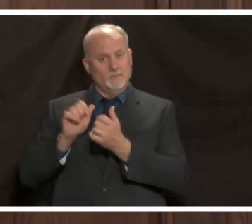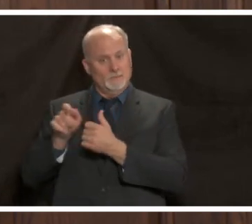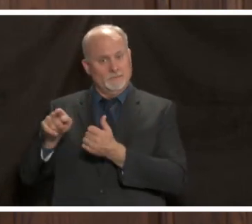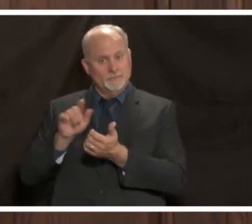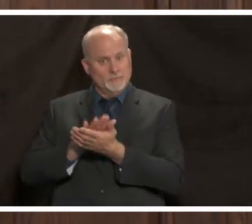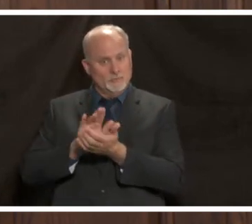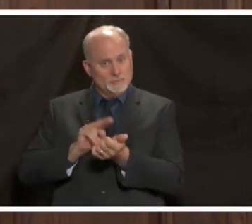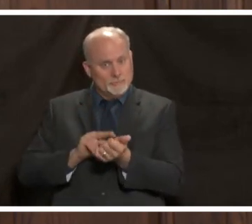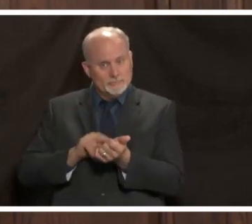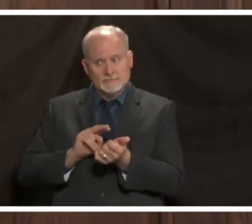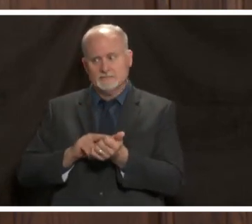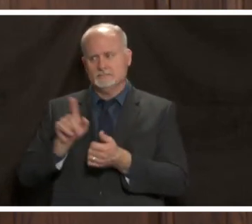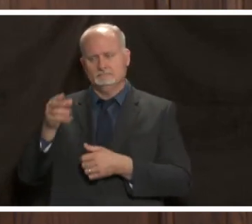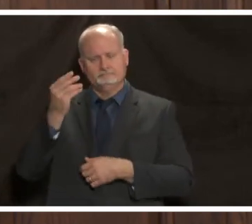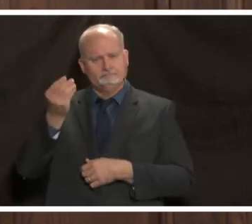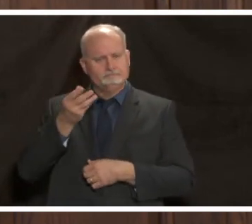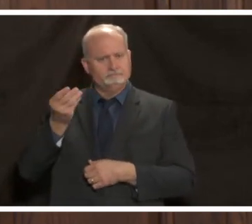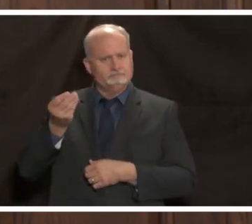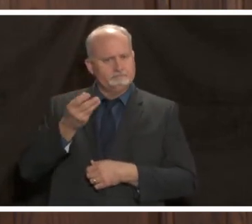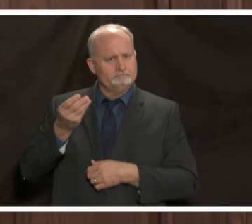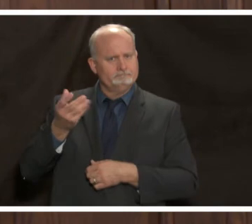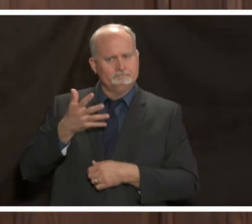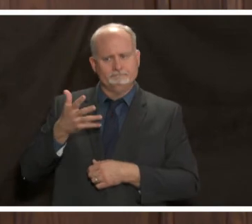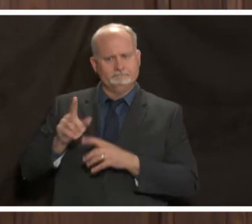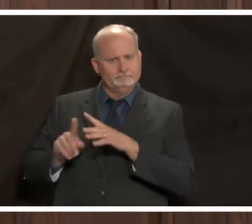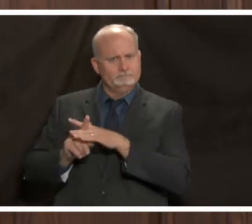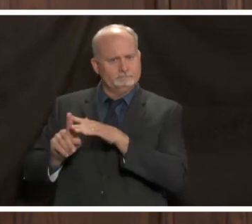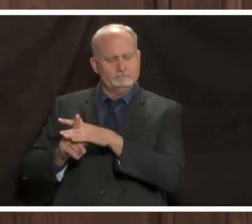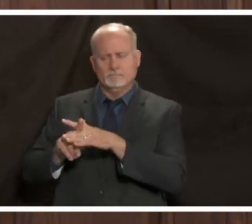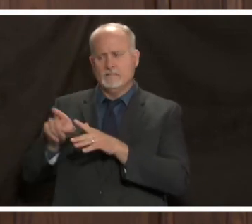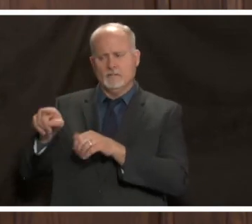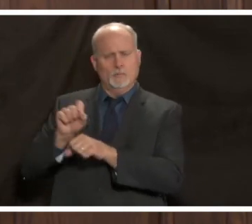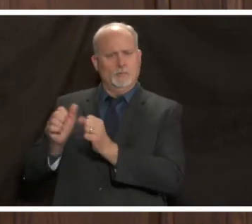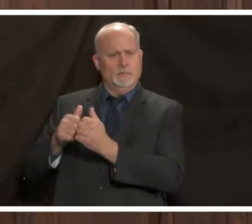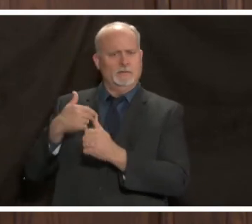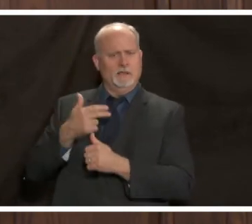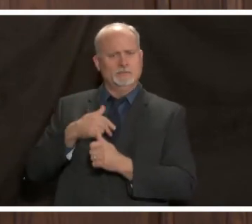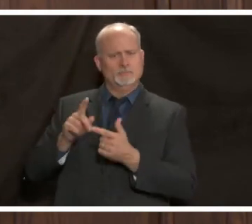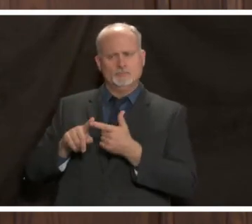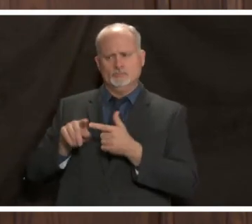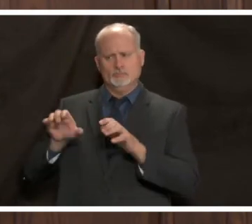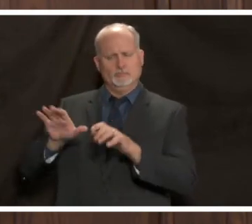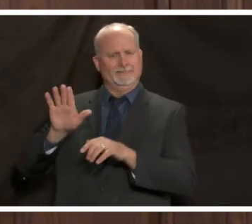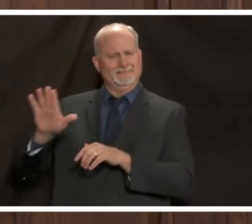reports of cases they're working with us to do the contact tracing and really